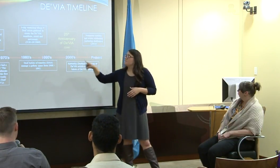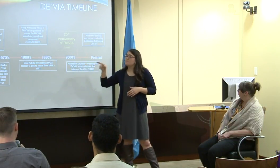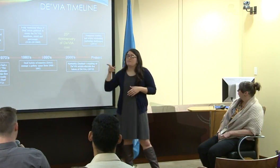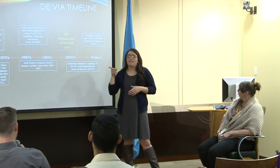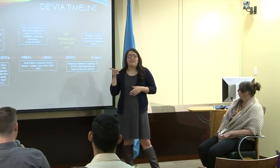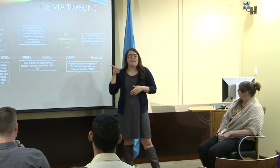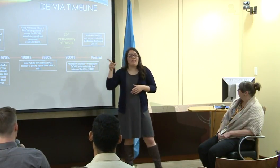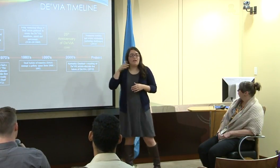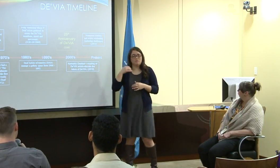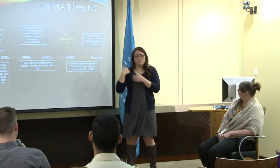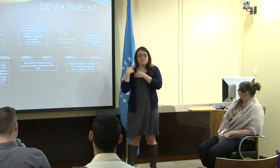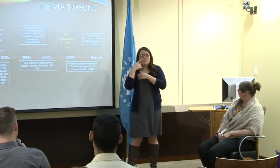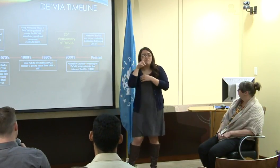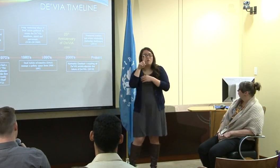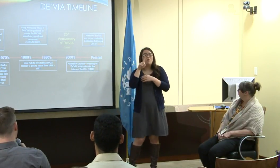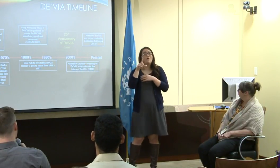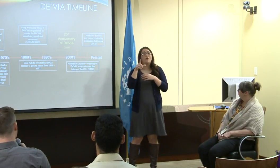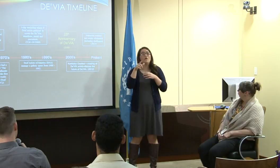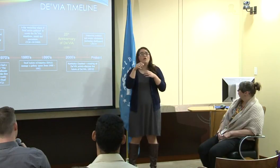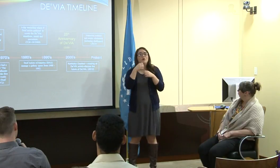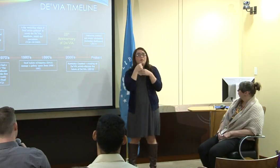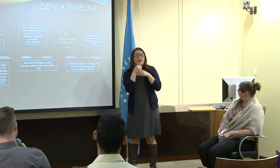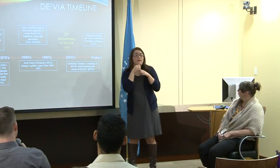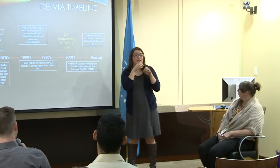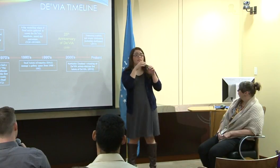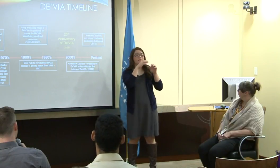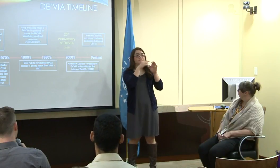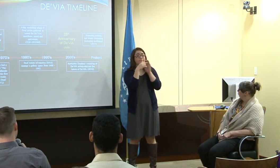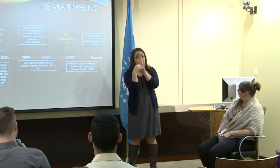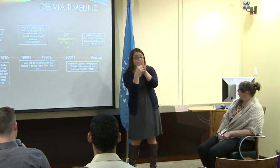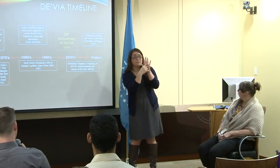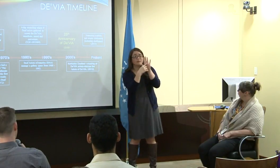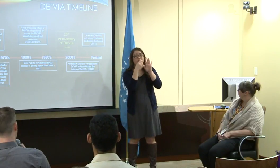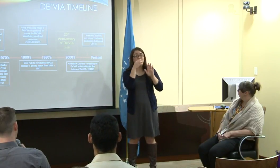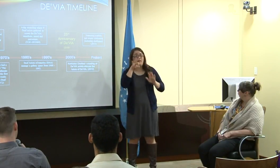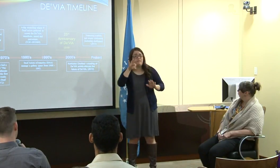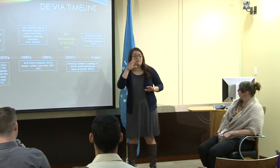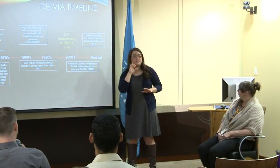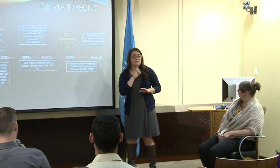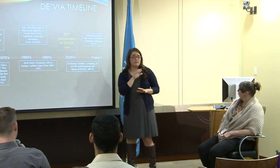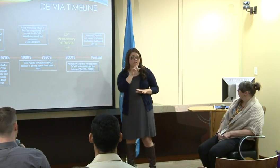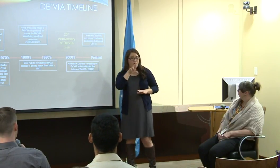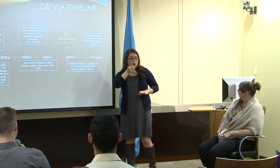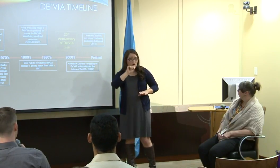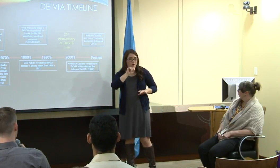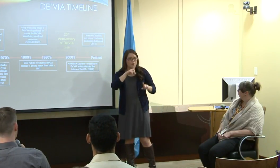they created an entire exhibit -- Gallery.